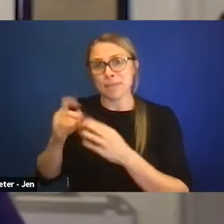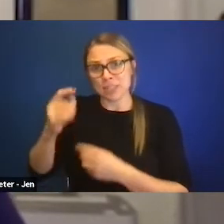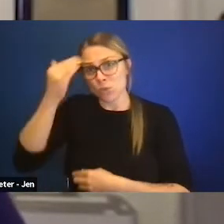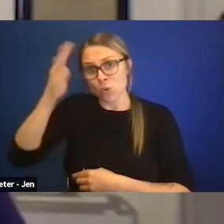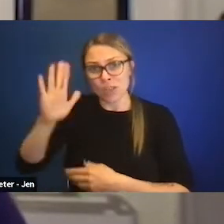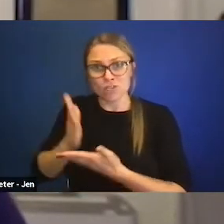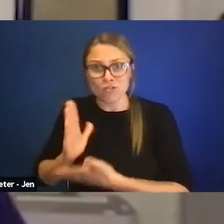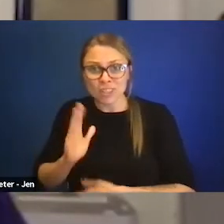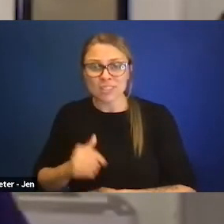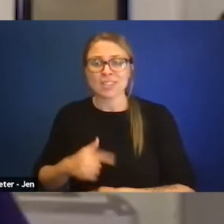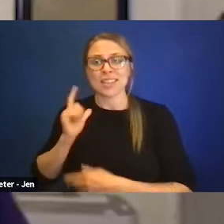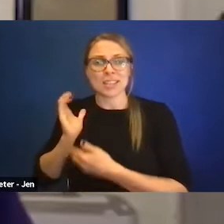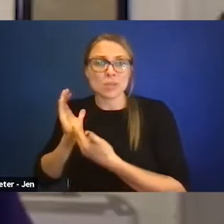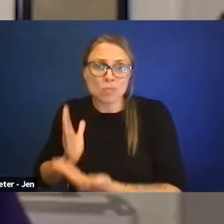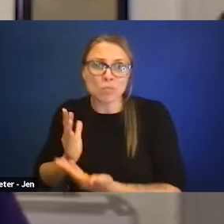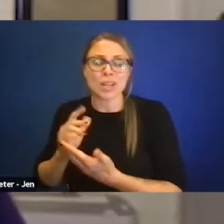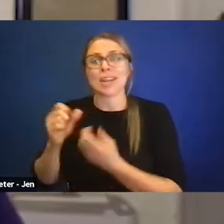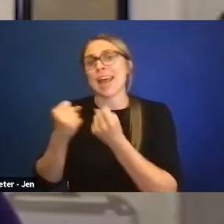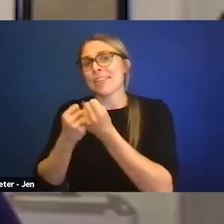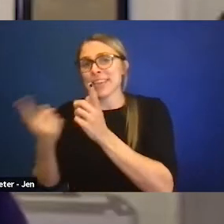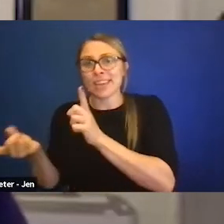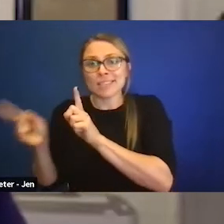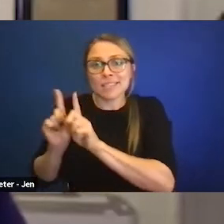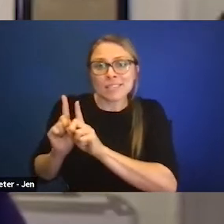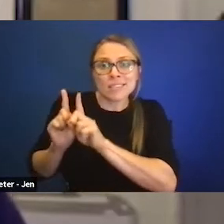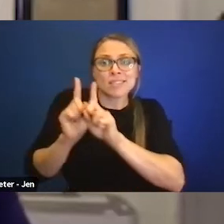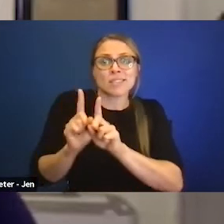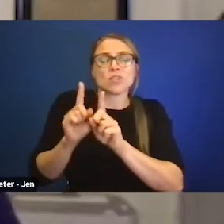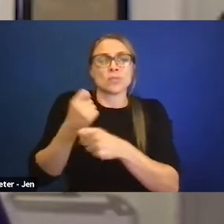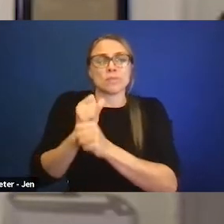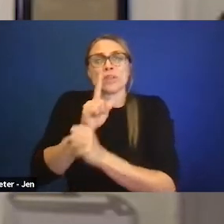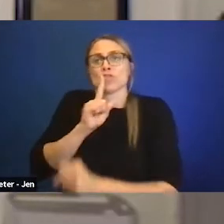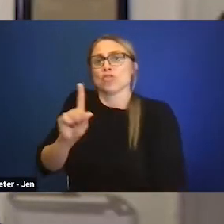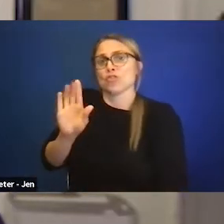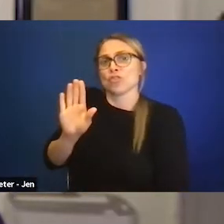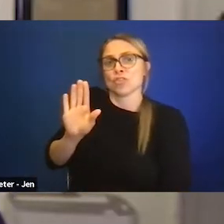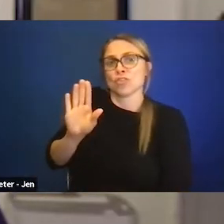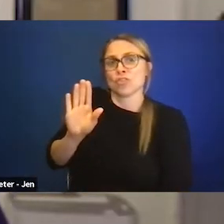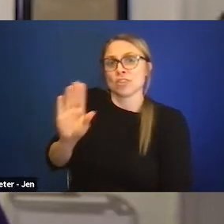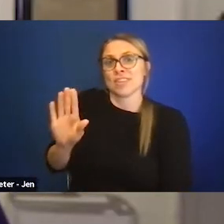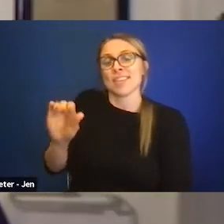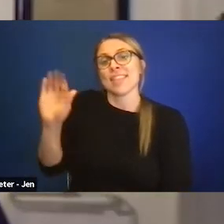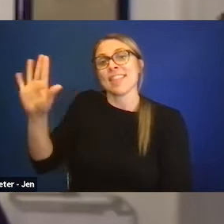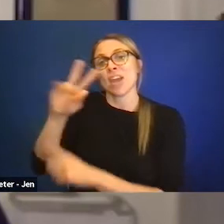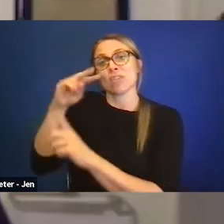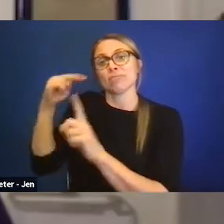They need to bring somebody with them in order to be able to ensure that the other side also understands